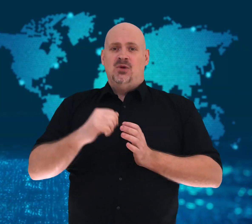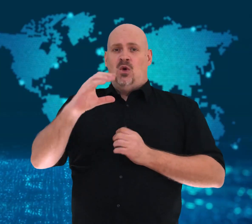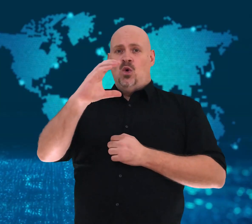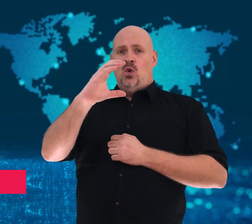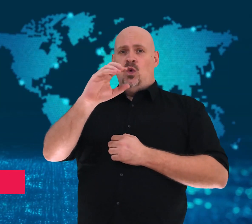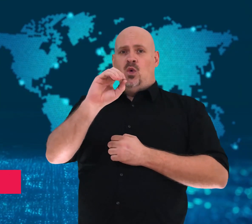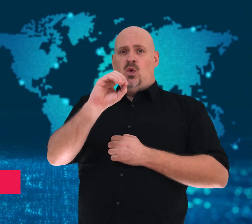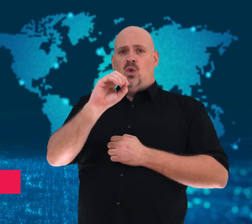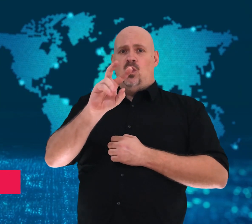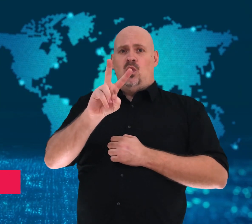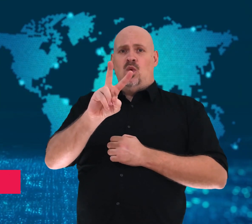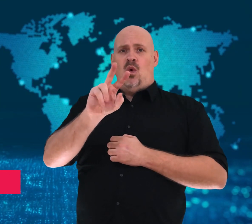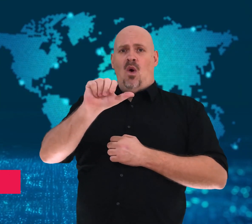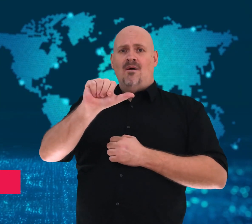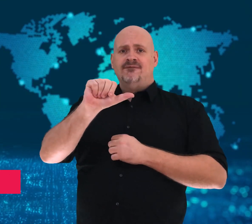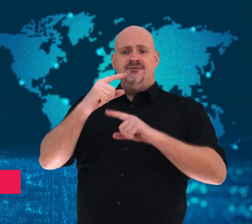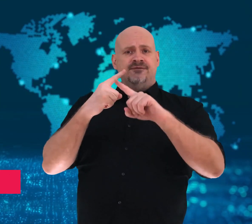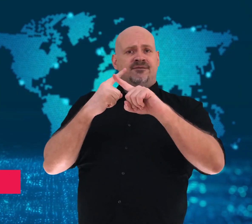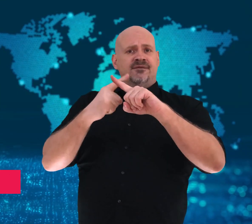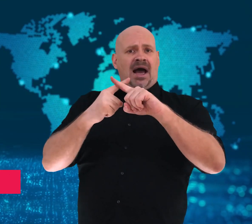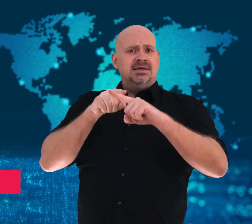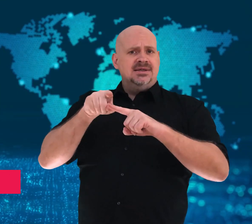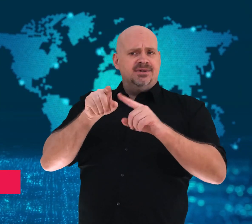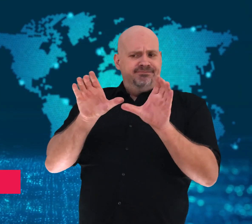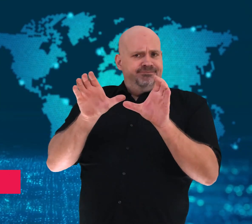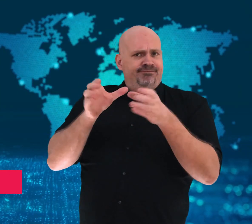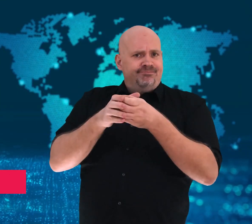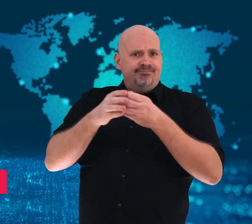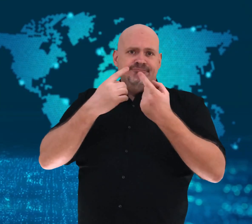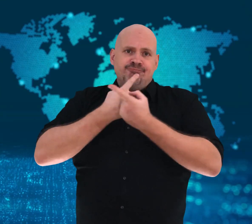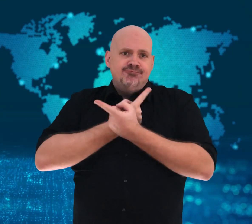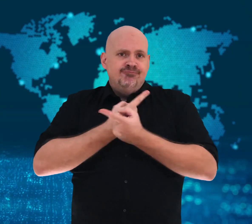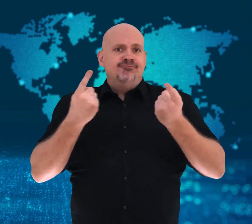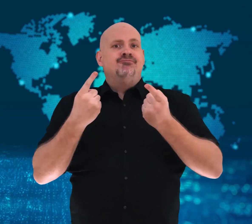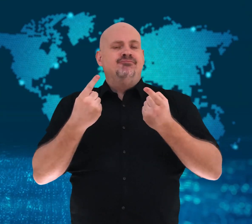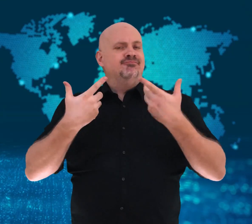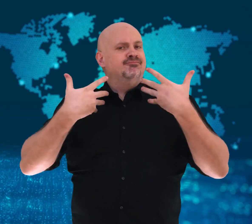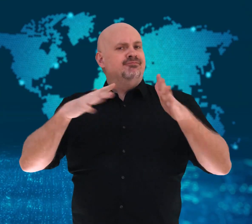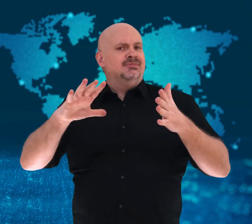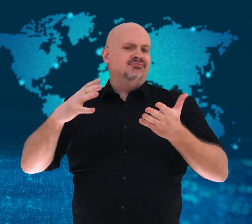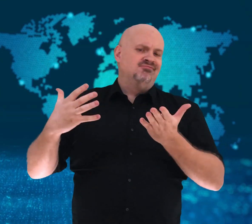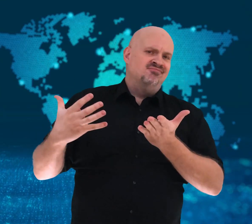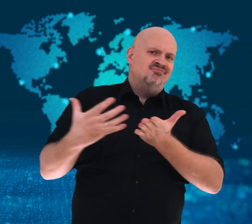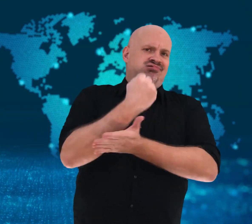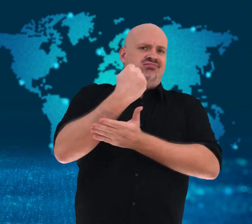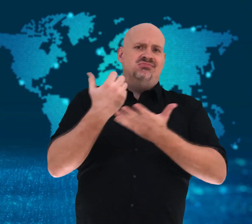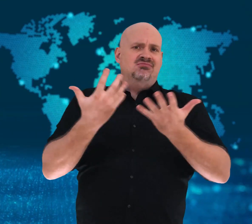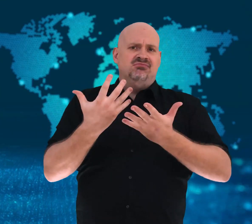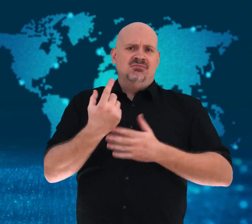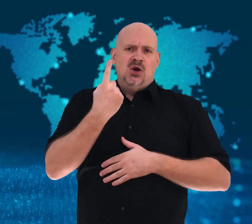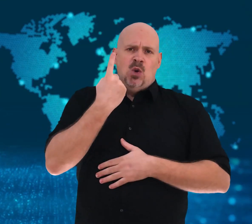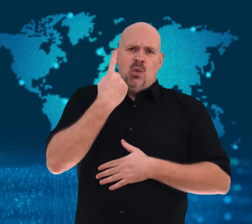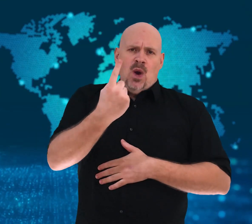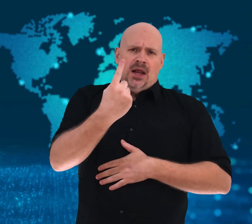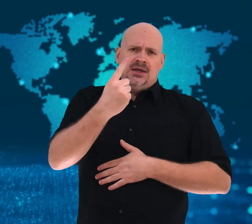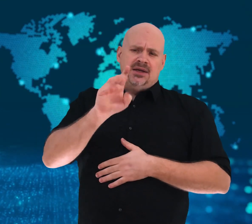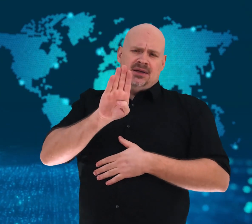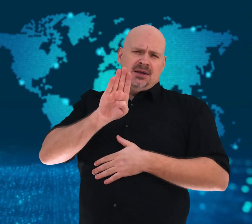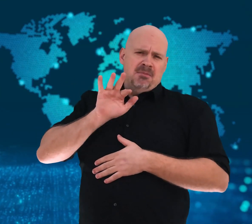[Gavin]: COVAX announced a milestone had been reached: one